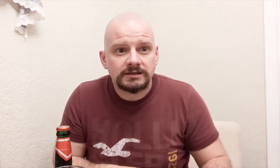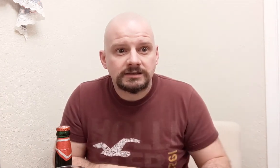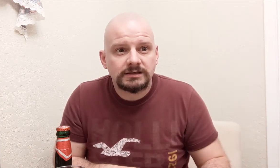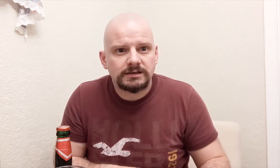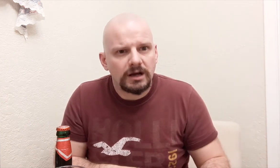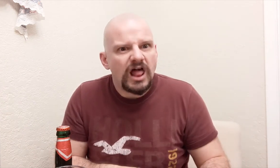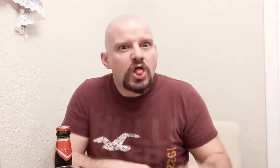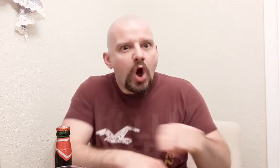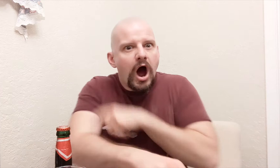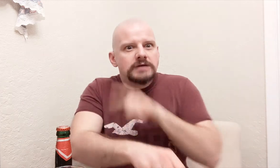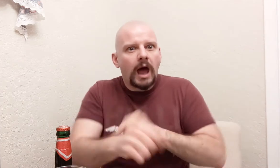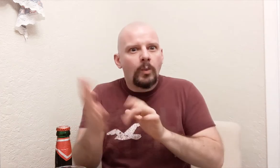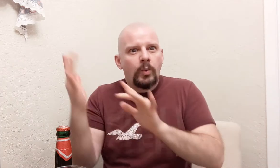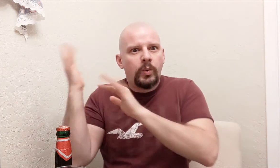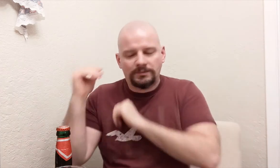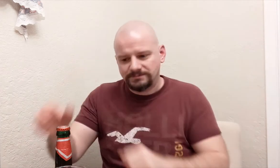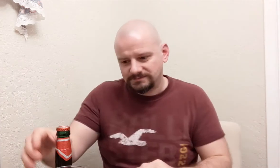It's a long time ago!